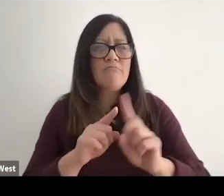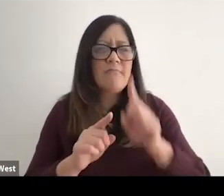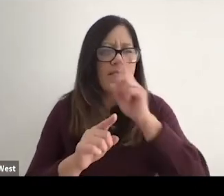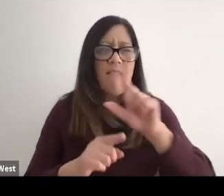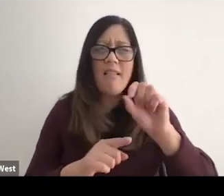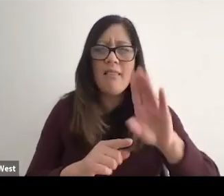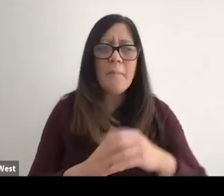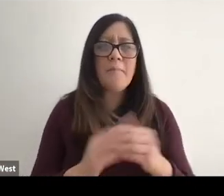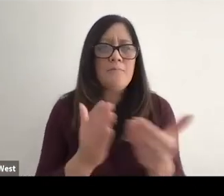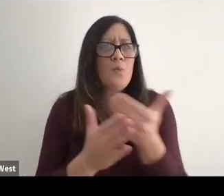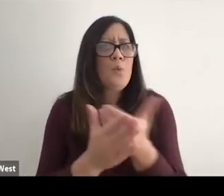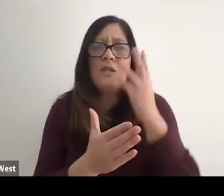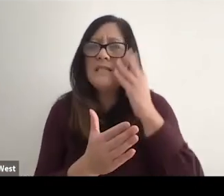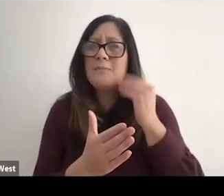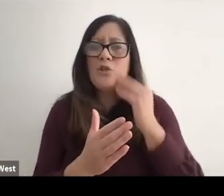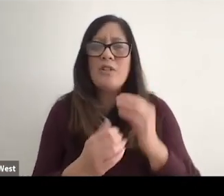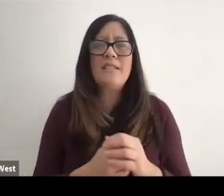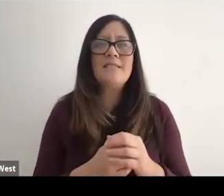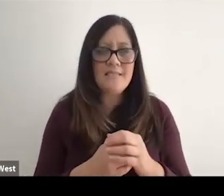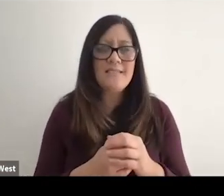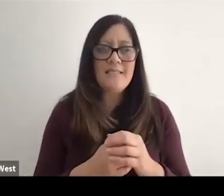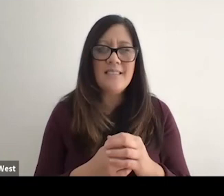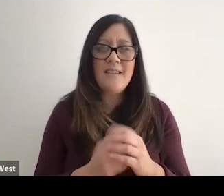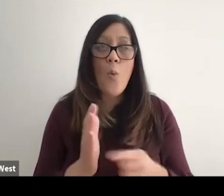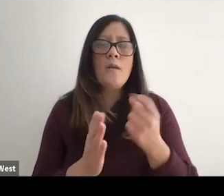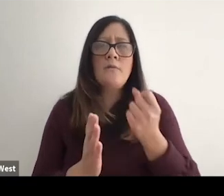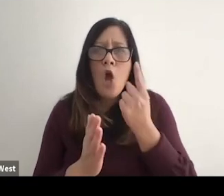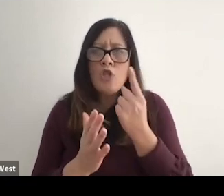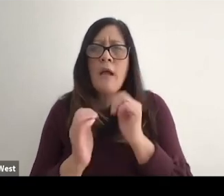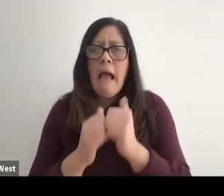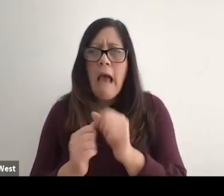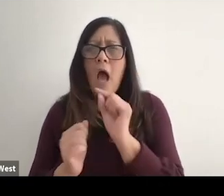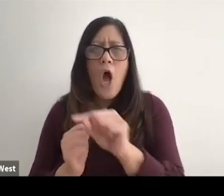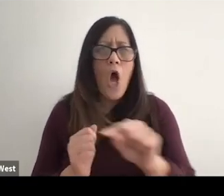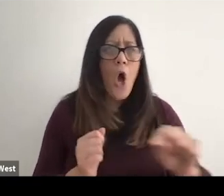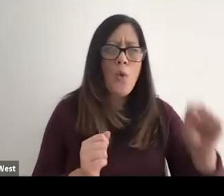me because I don't get that back. But once I understand how to do all that, then I have a resolve.